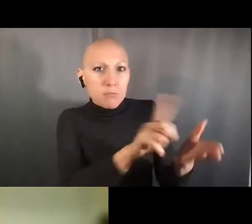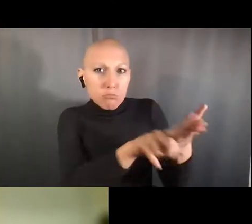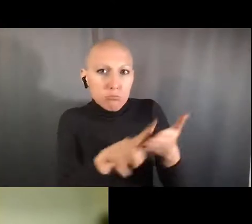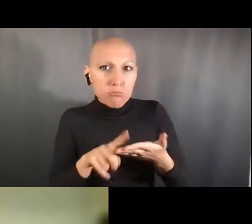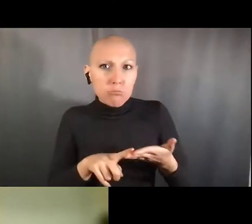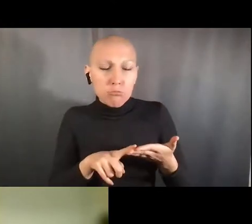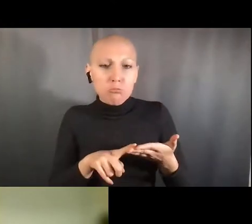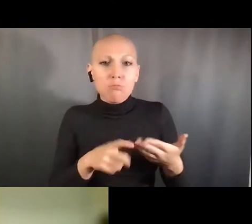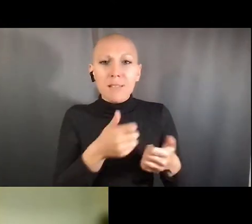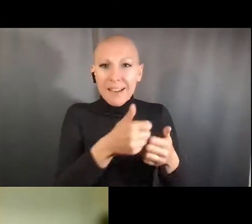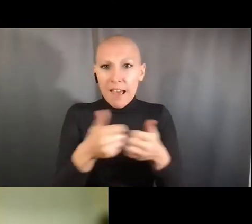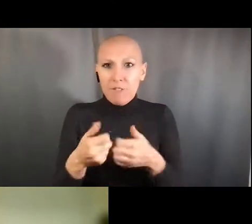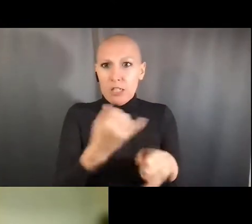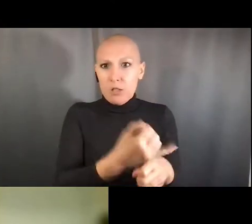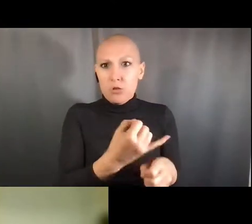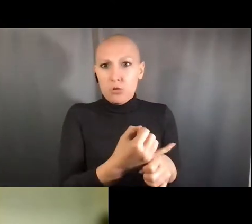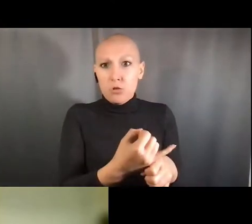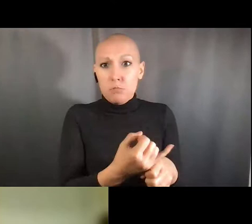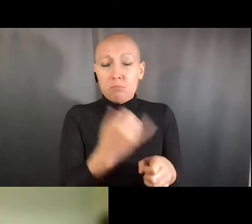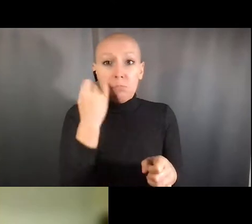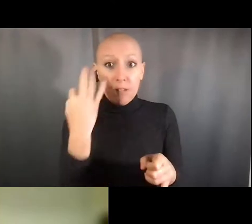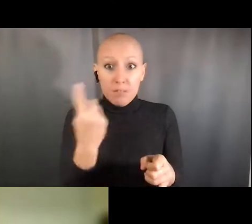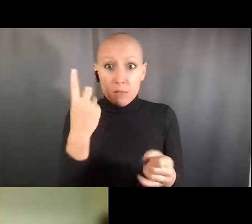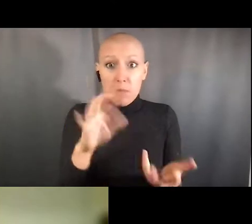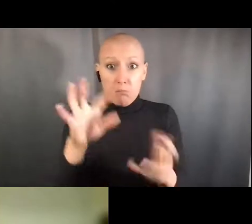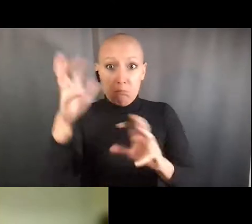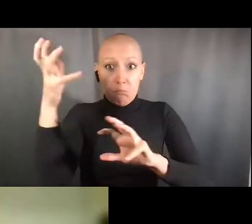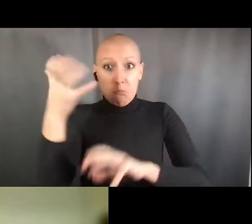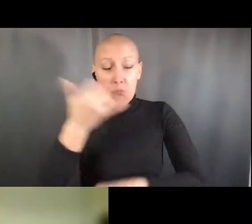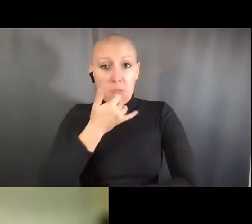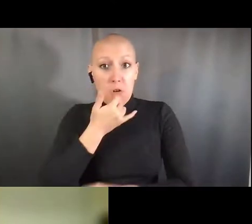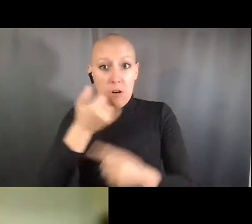I think it's really also important to teach students to question their assumptions.